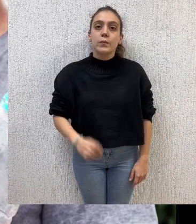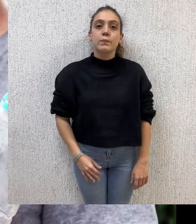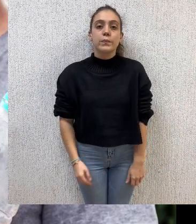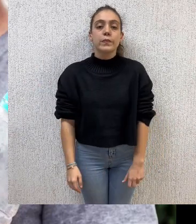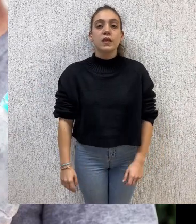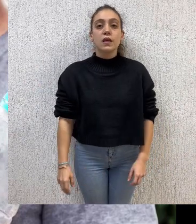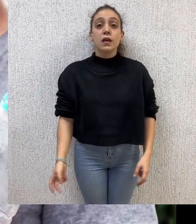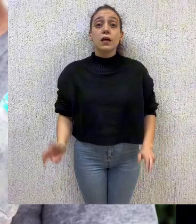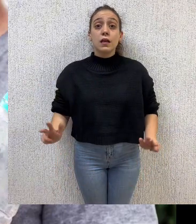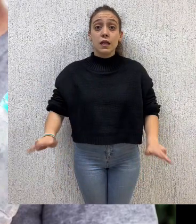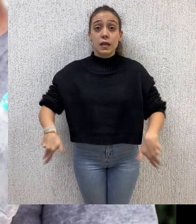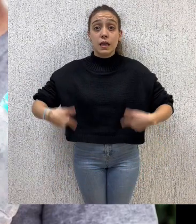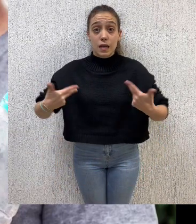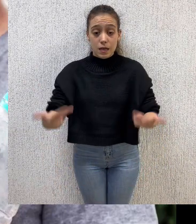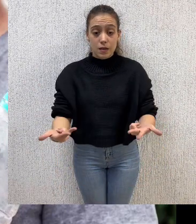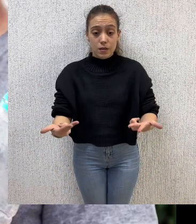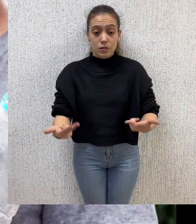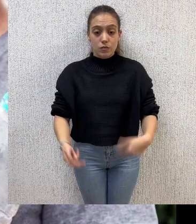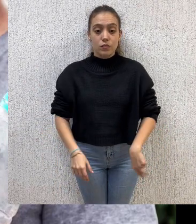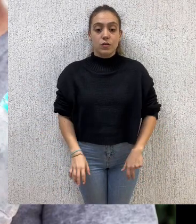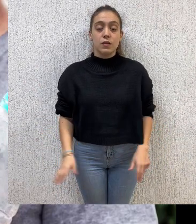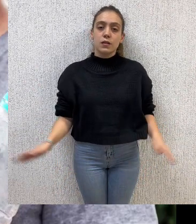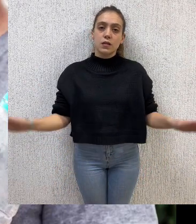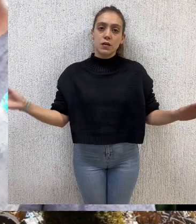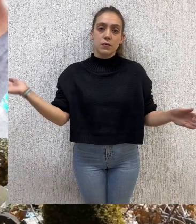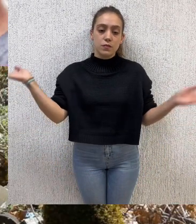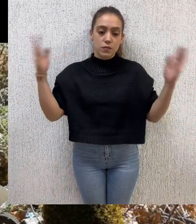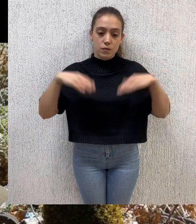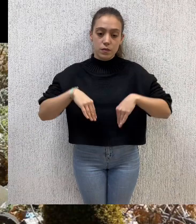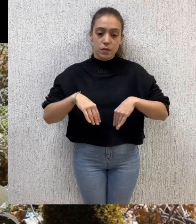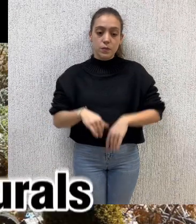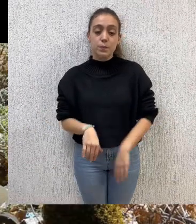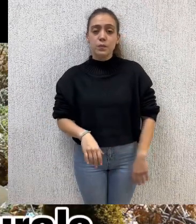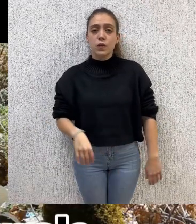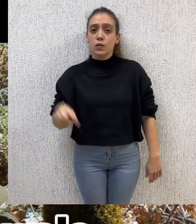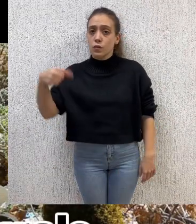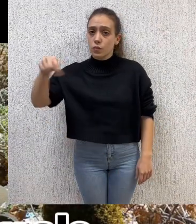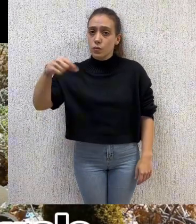A significant part of the waste generated ends up contaminating natural spaces.